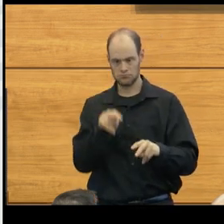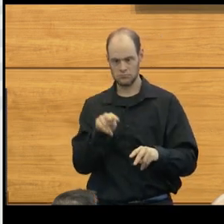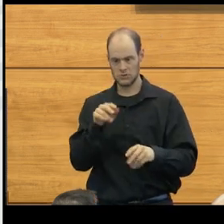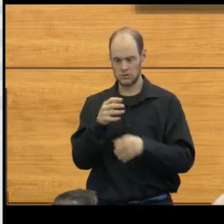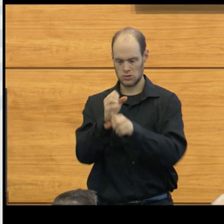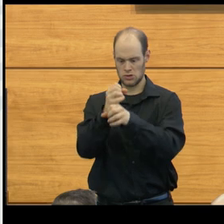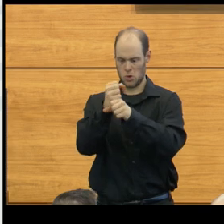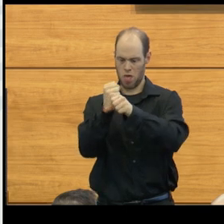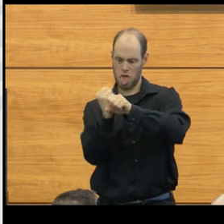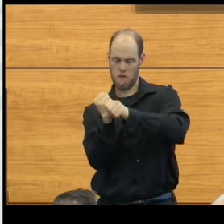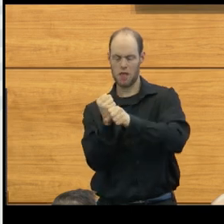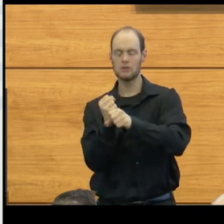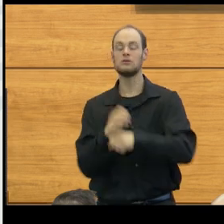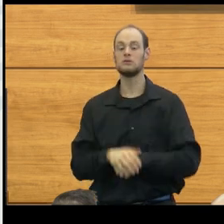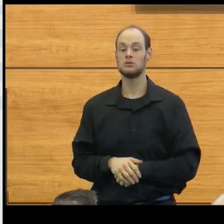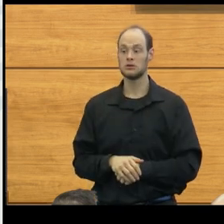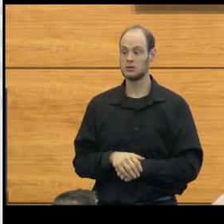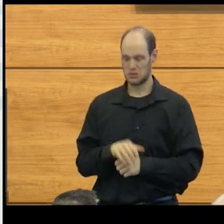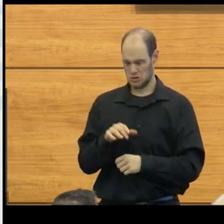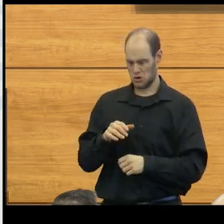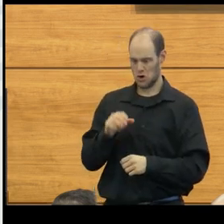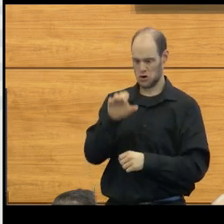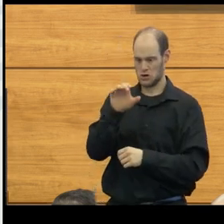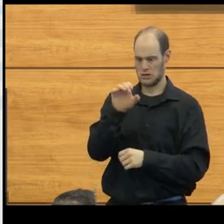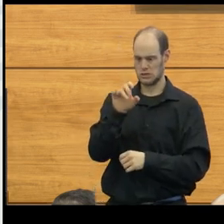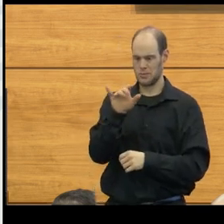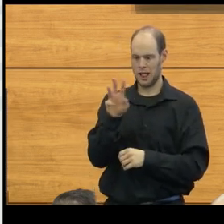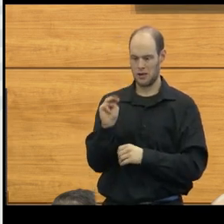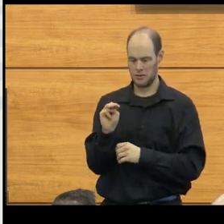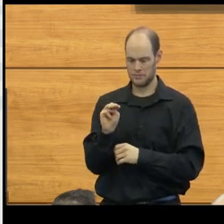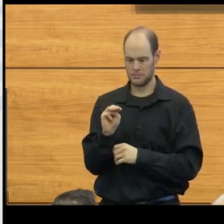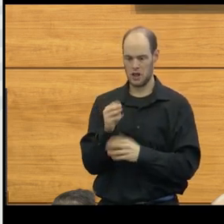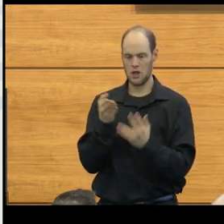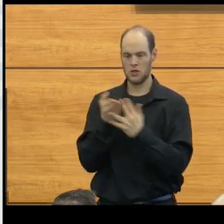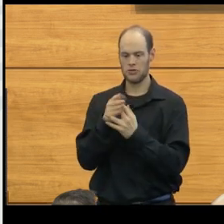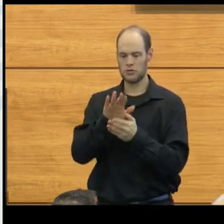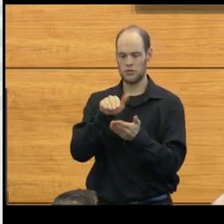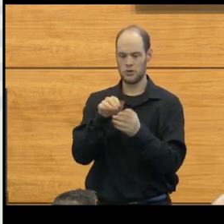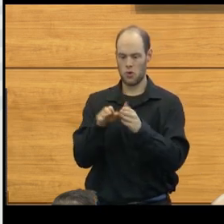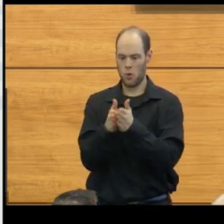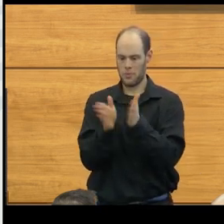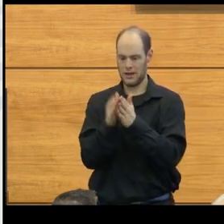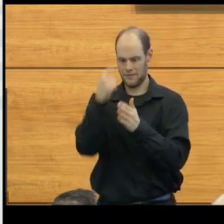what I saw was her cerebellum came down through the opening of the base of the skull,